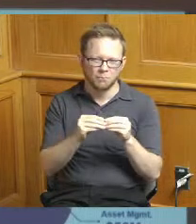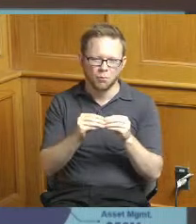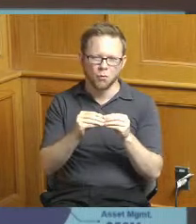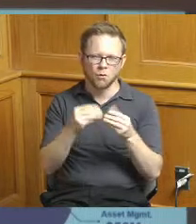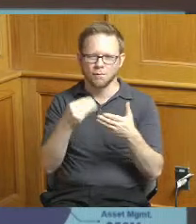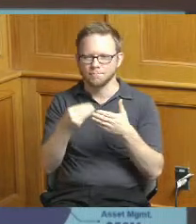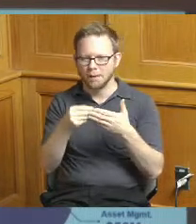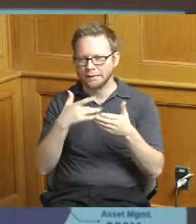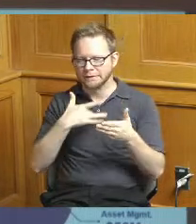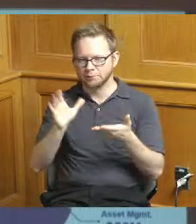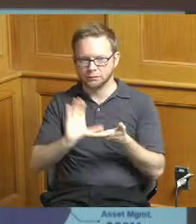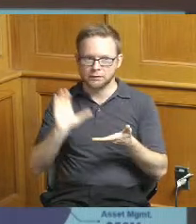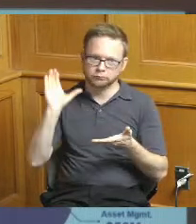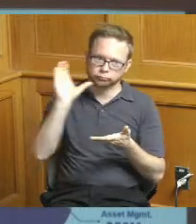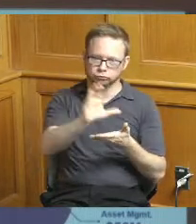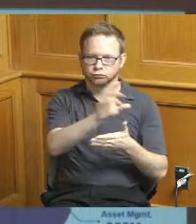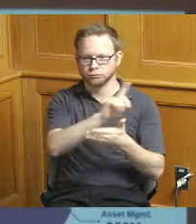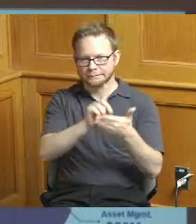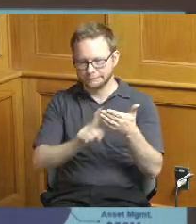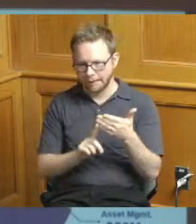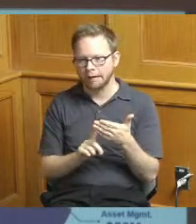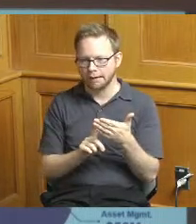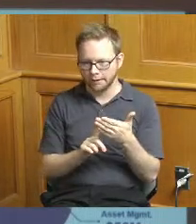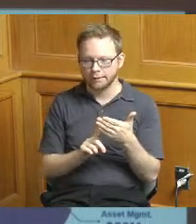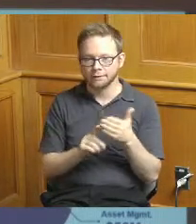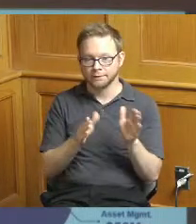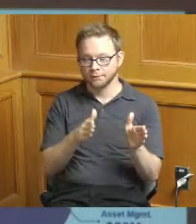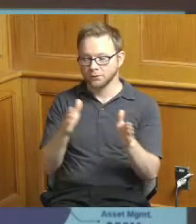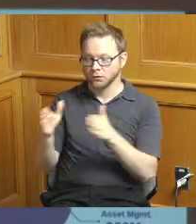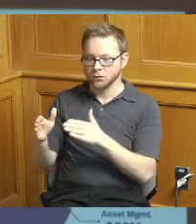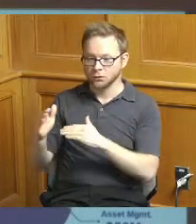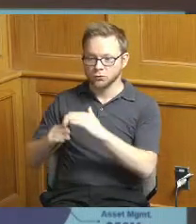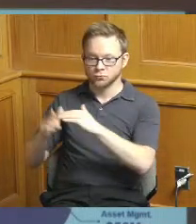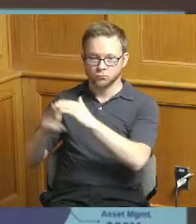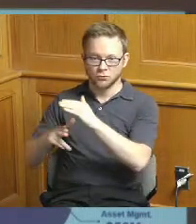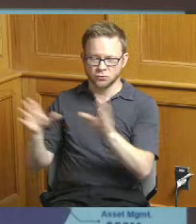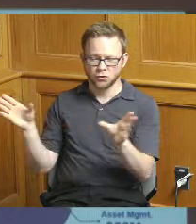projects move forward construction we had nine projects that were in the budget